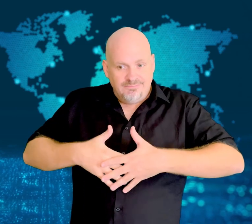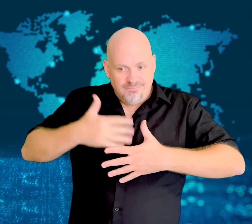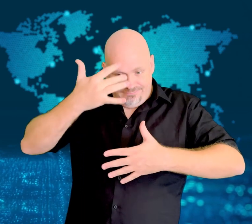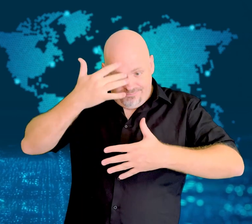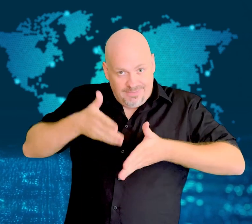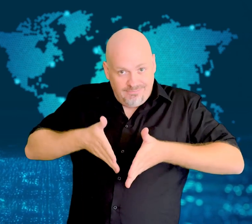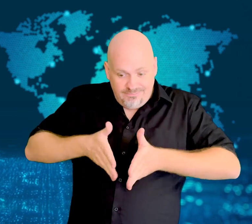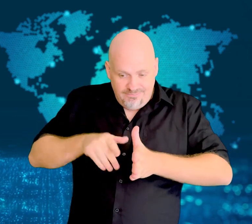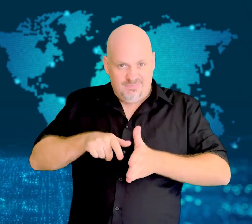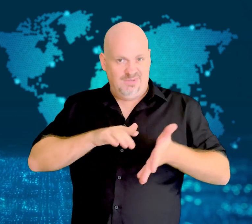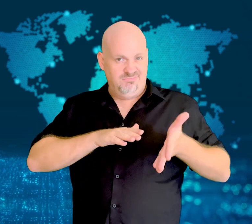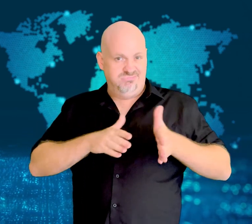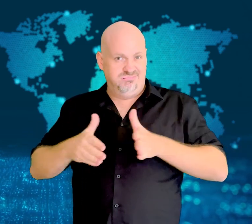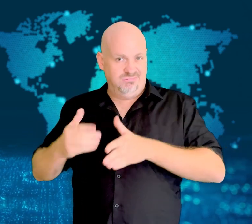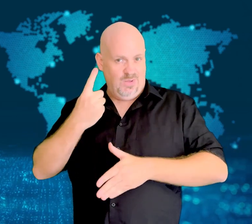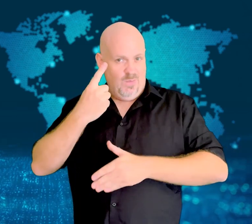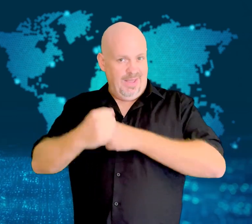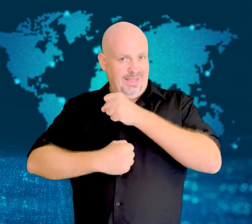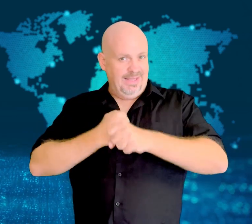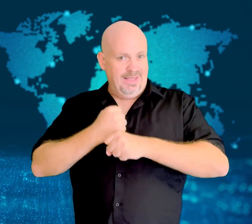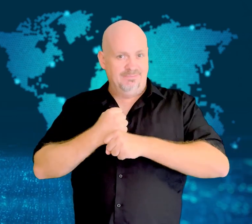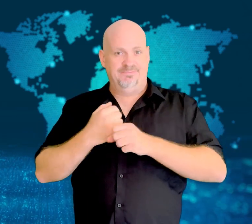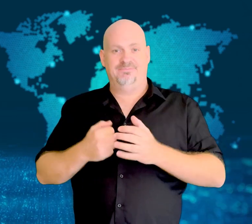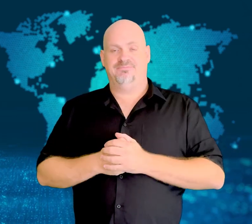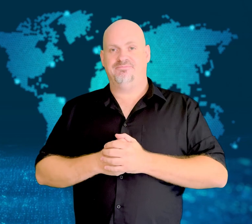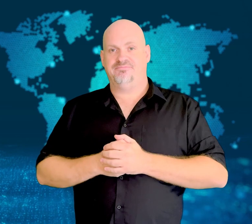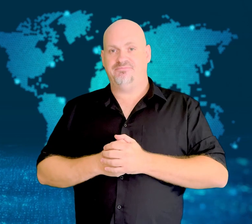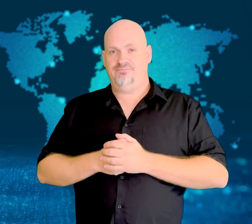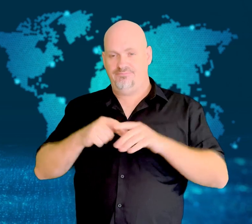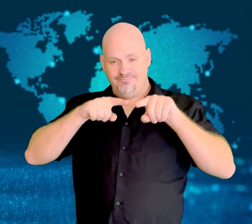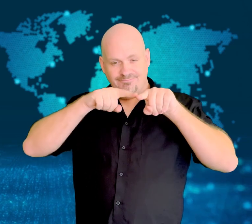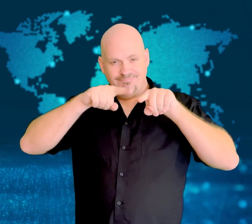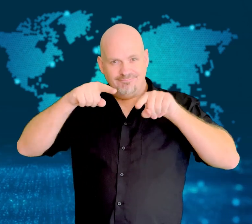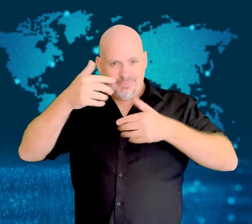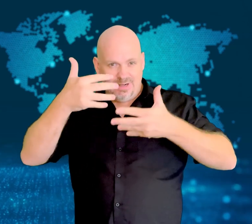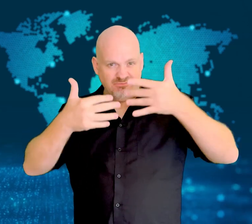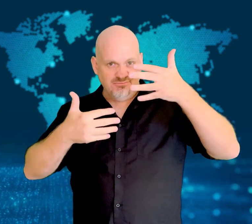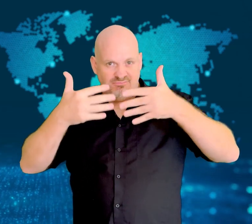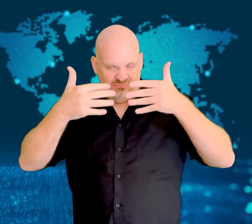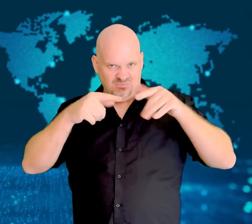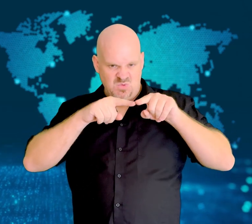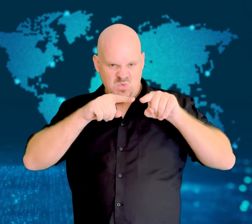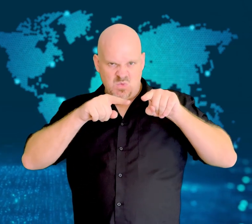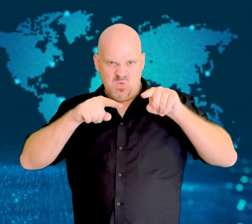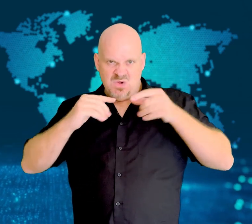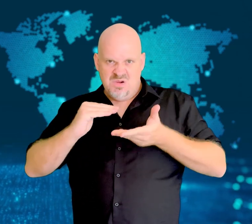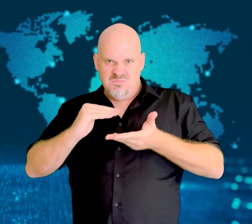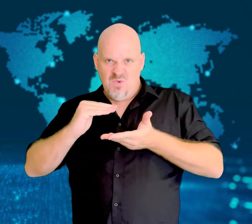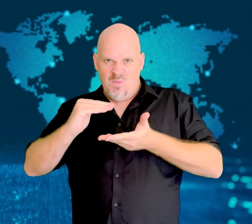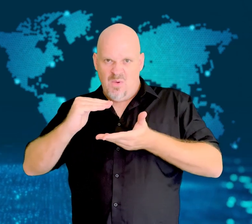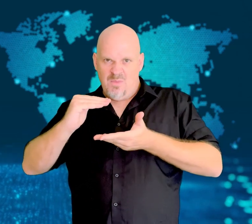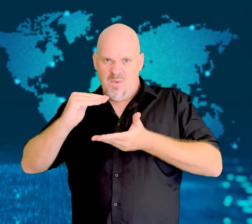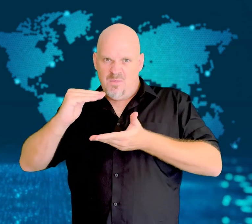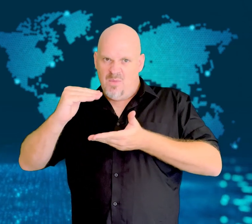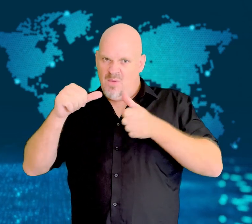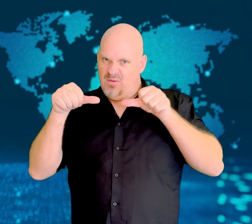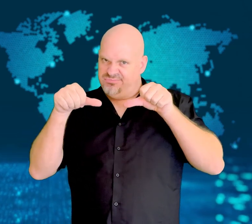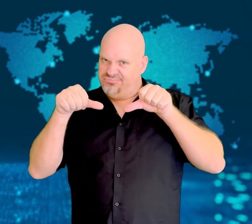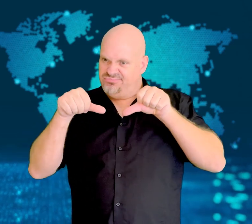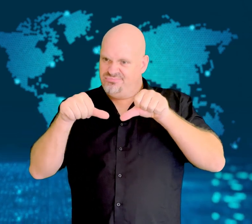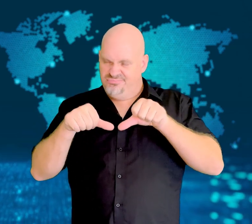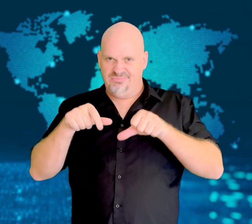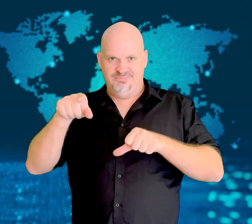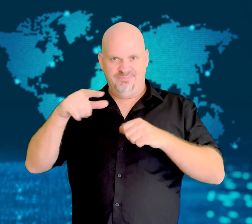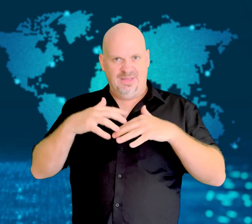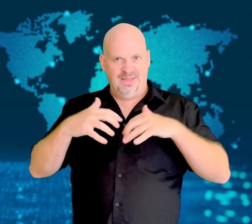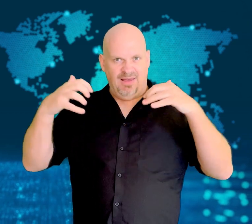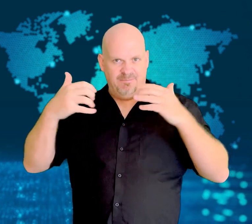The statistics are getting worse according to a new government report.